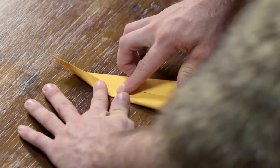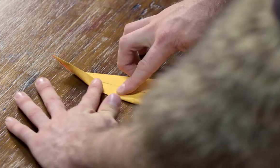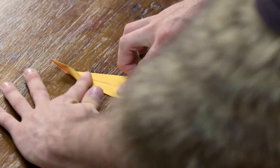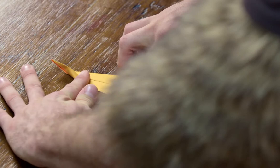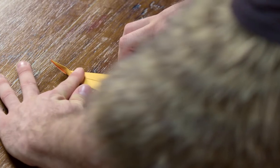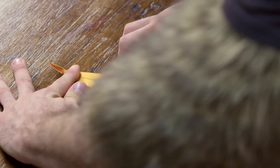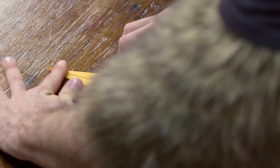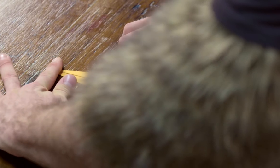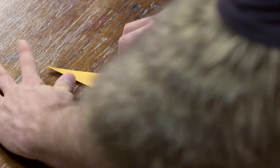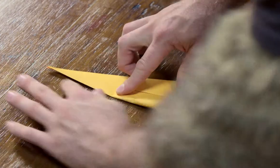Press that.